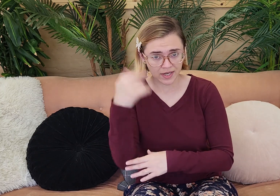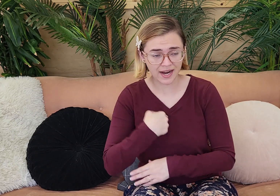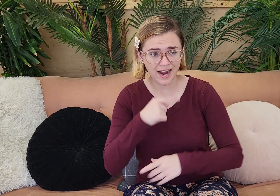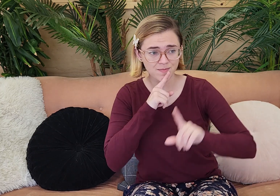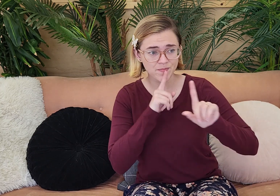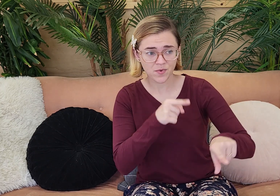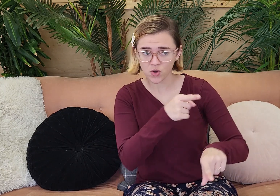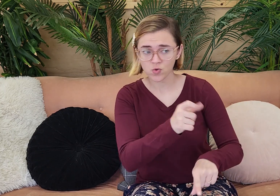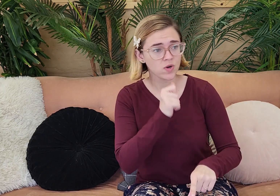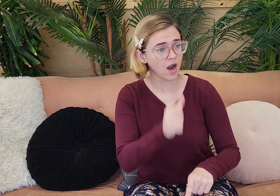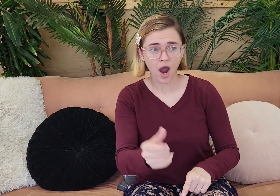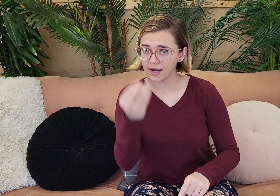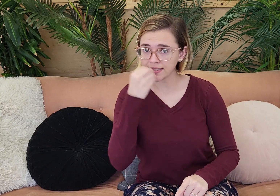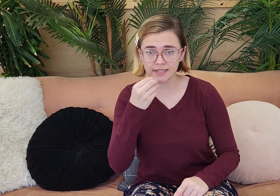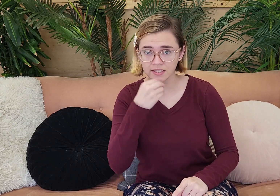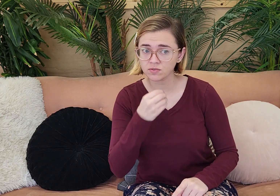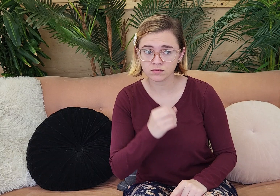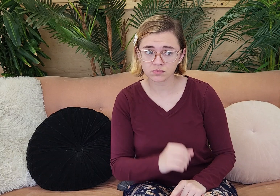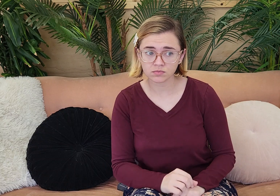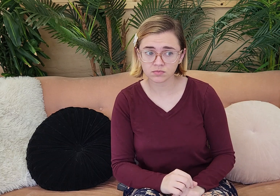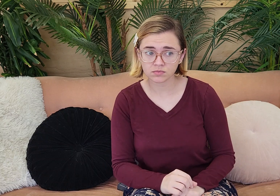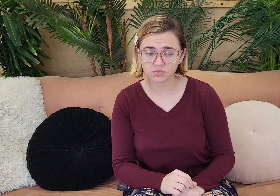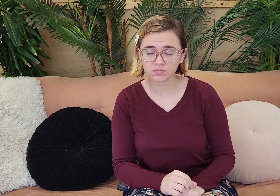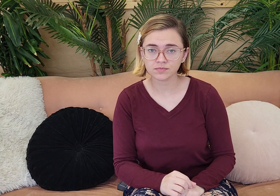Did you eat from the tree that I commanded you not to eat from?"